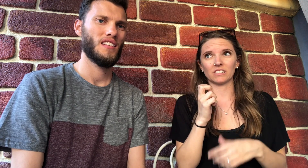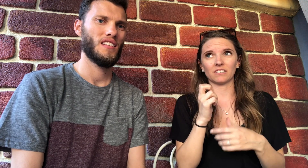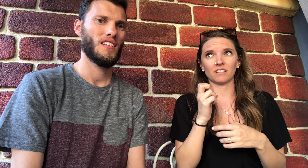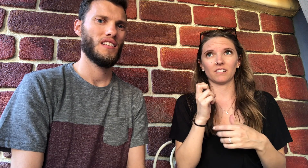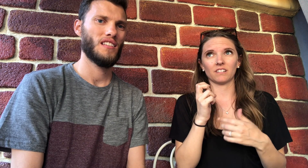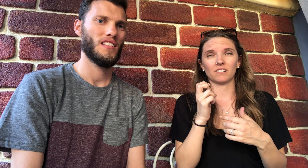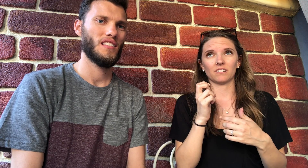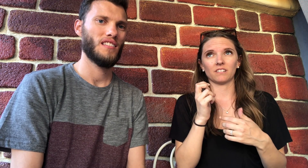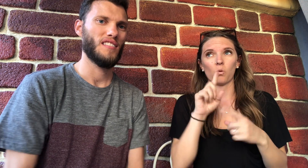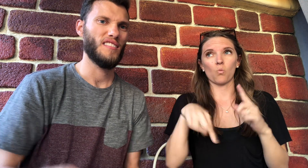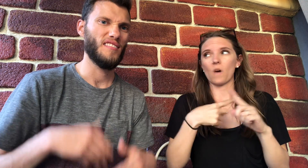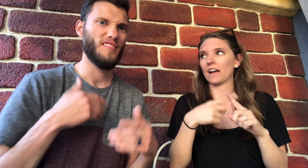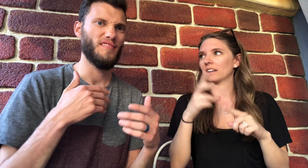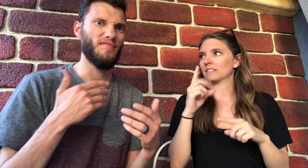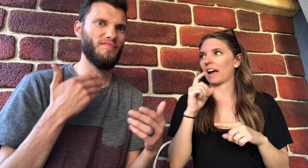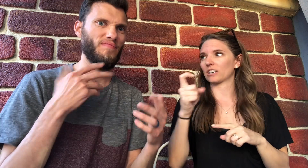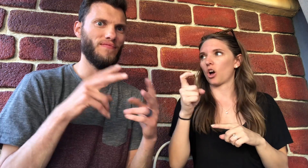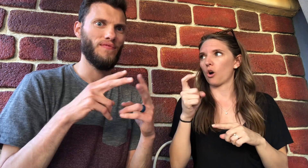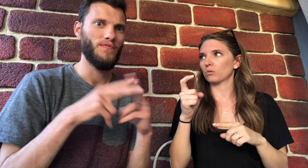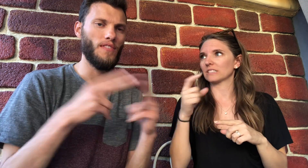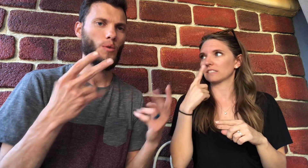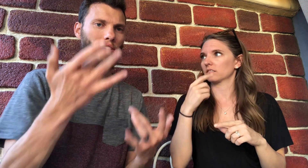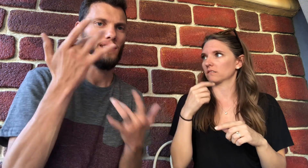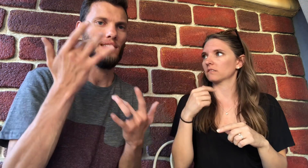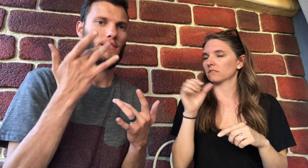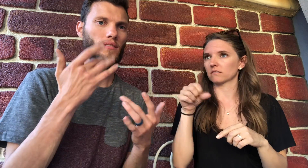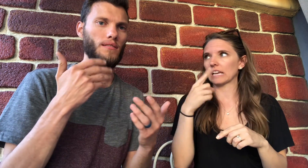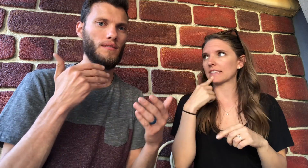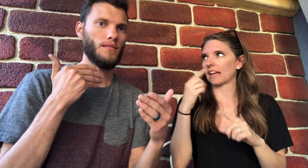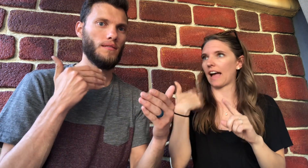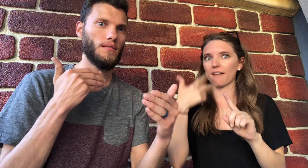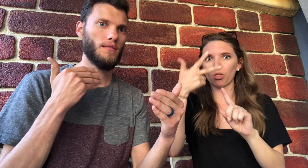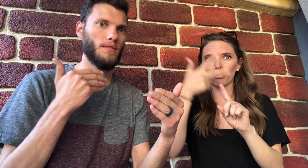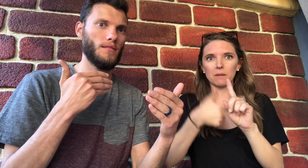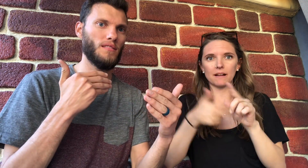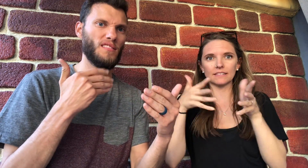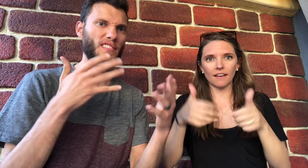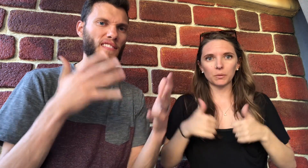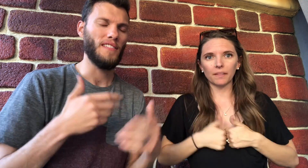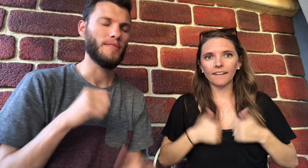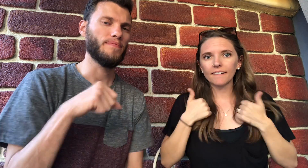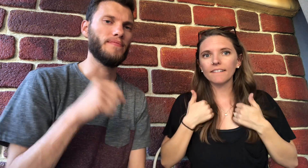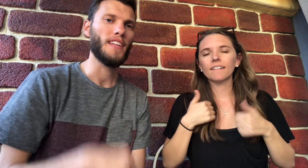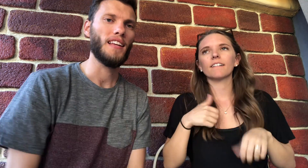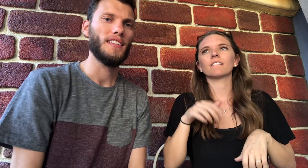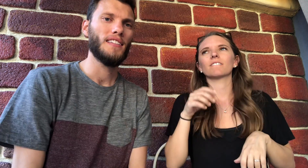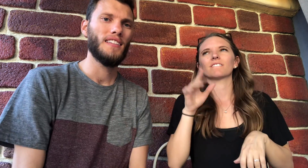She was extremely sick. She was told she had about 3 months left to live.